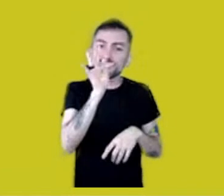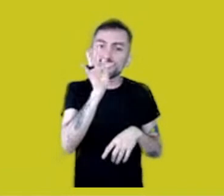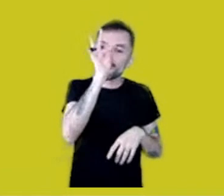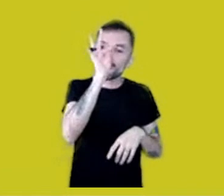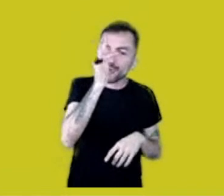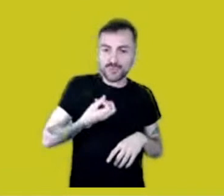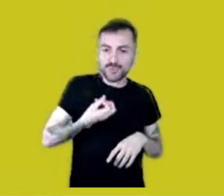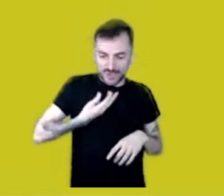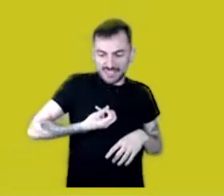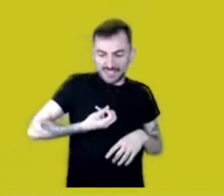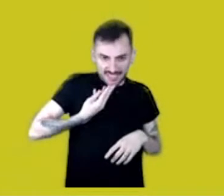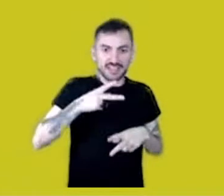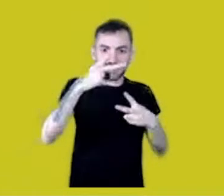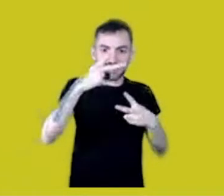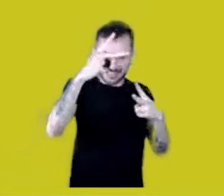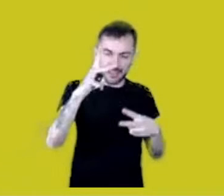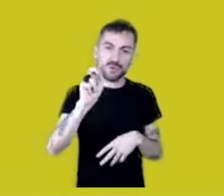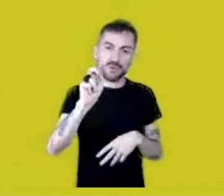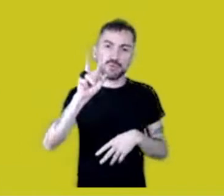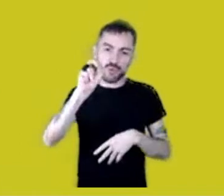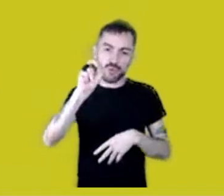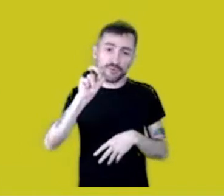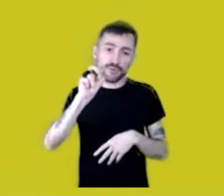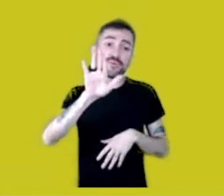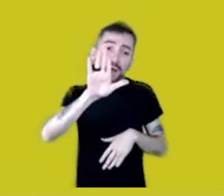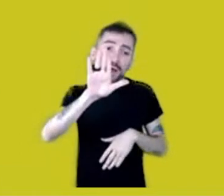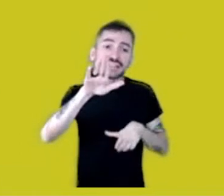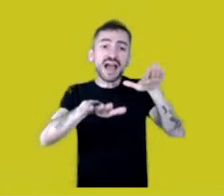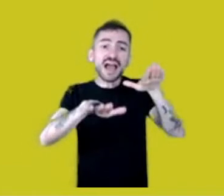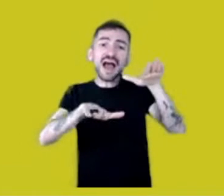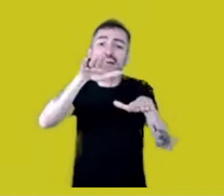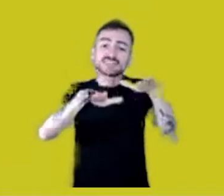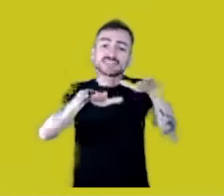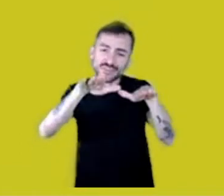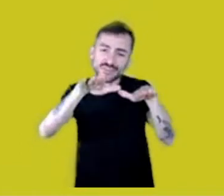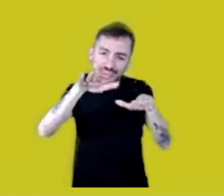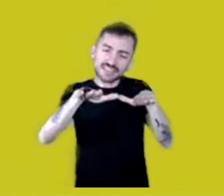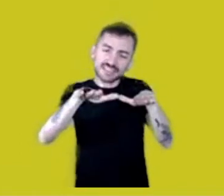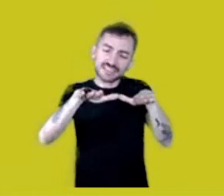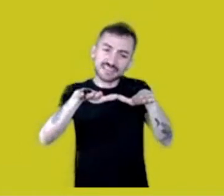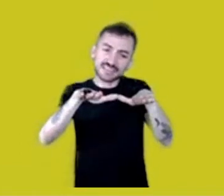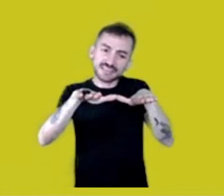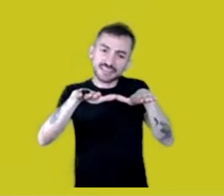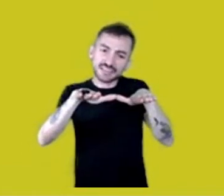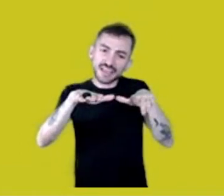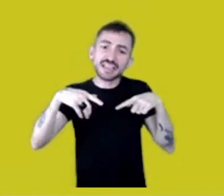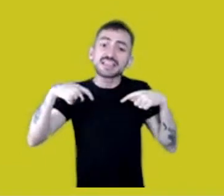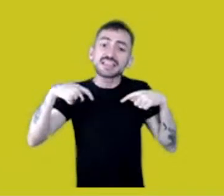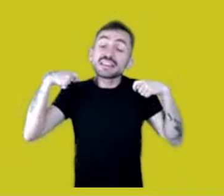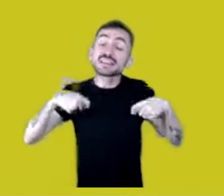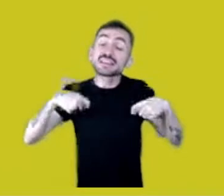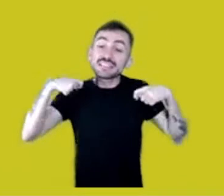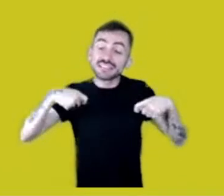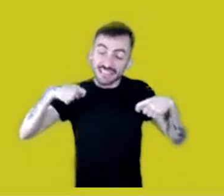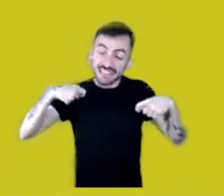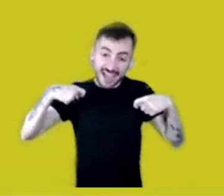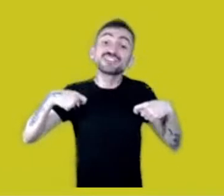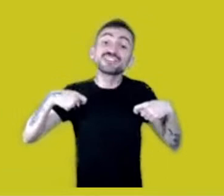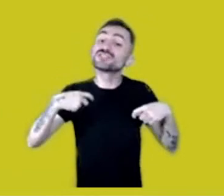but sometimes the struggle, the needs we have taken away our sweetness a bit,